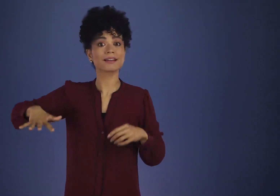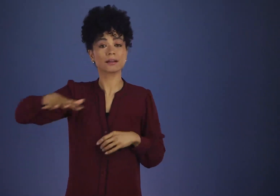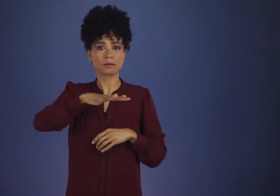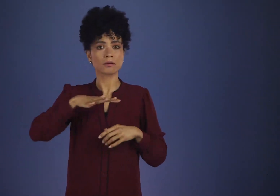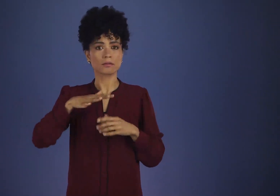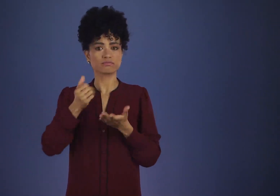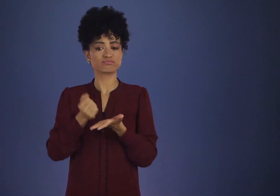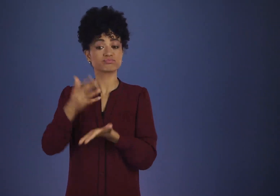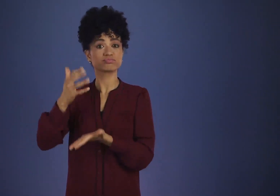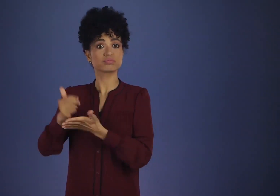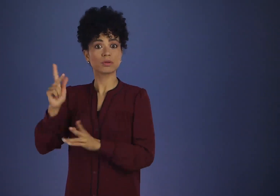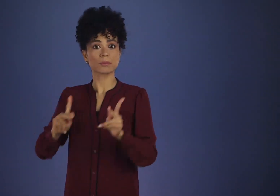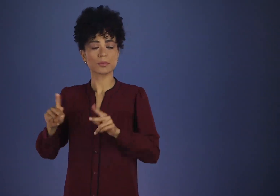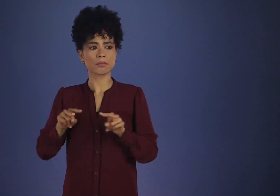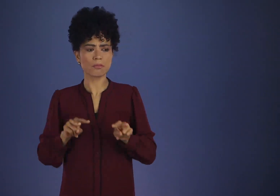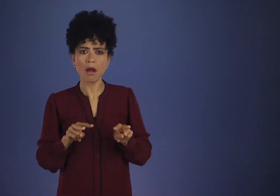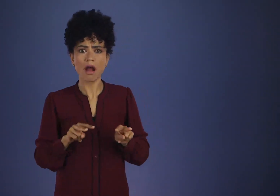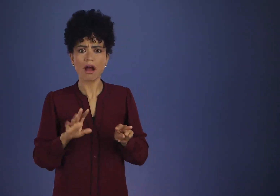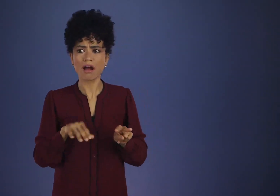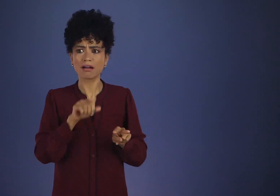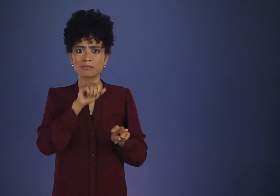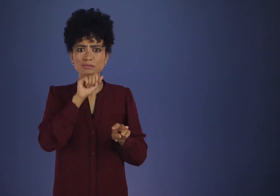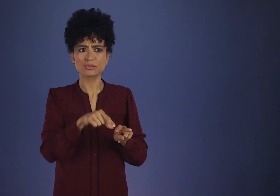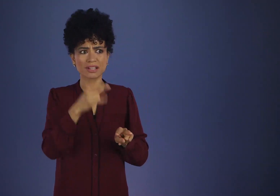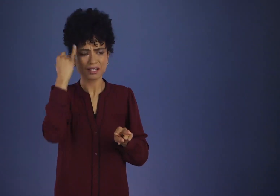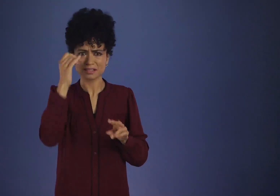Believe it or not, wealthy townsfolk bought the idea.